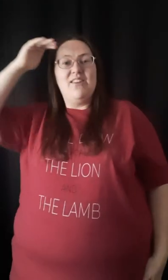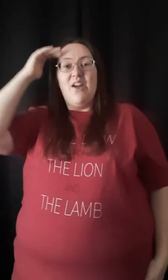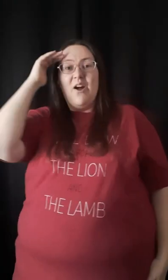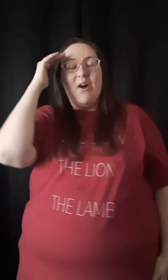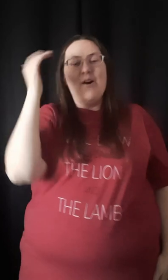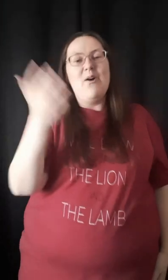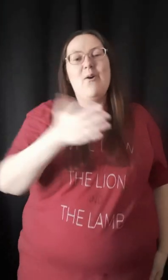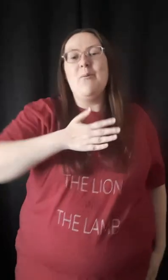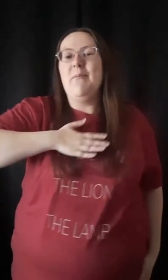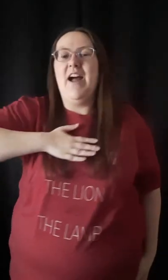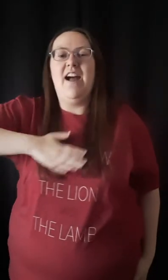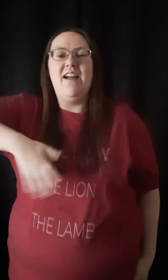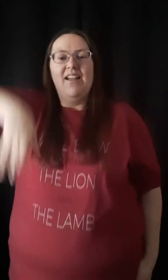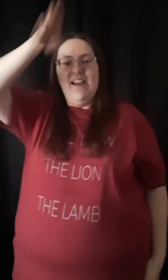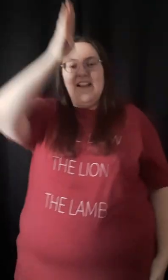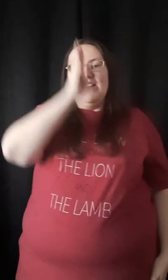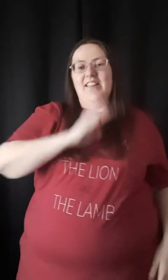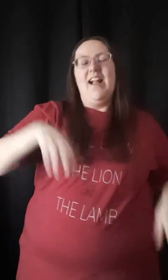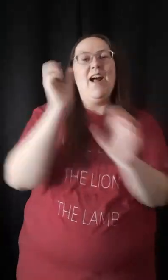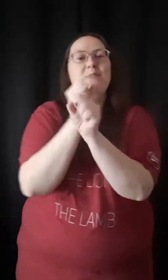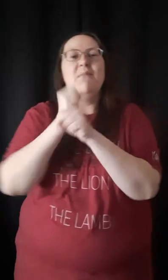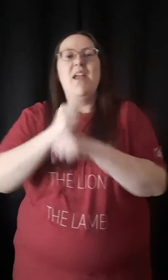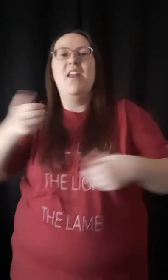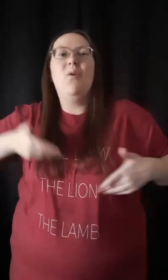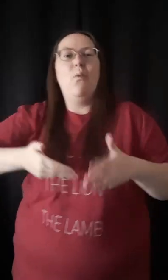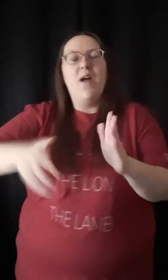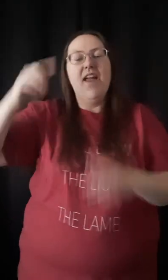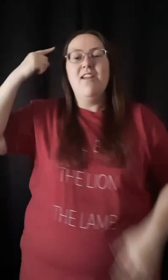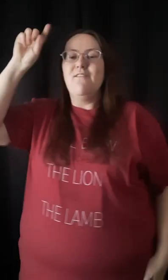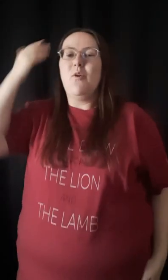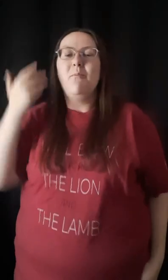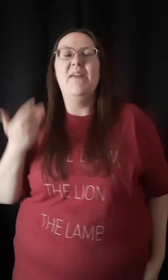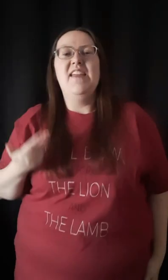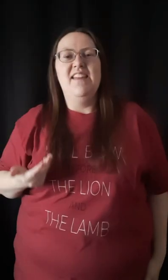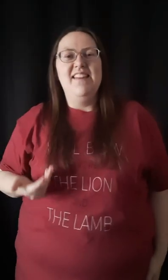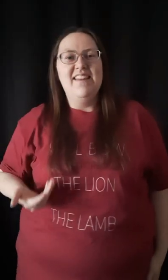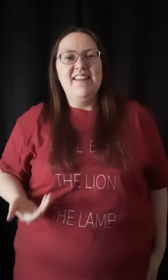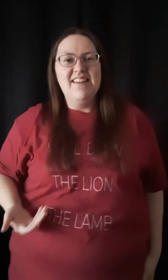And I know my God made a way for me